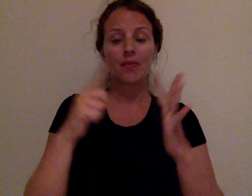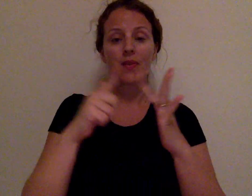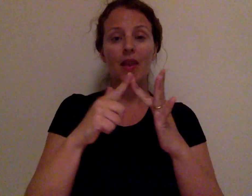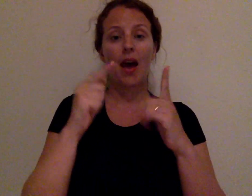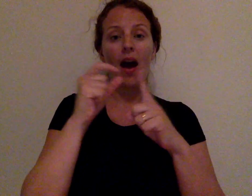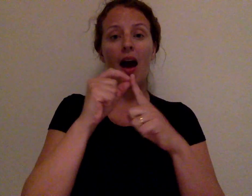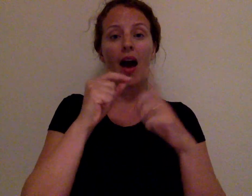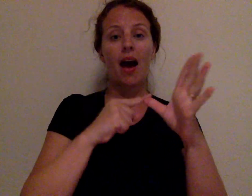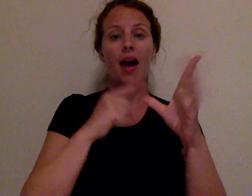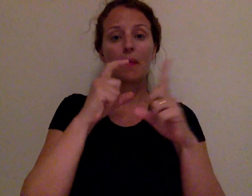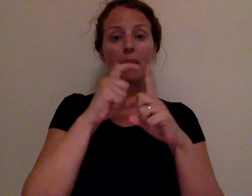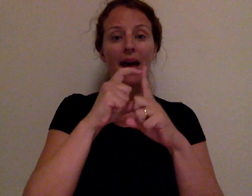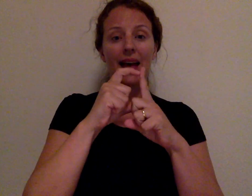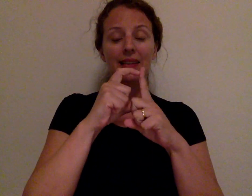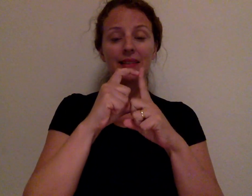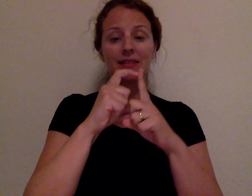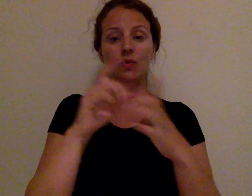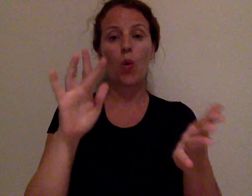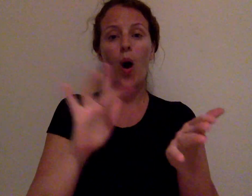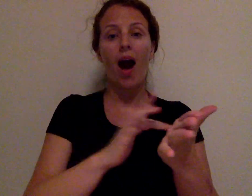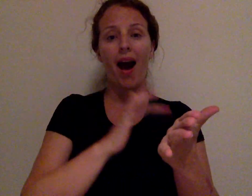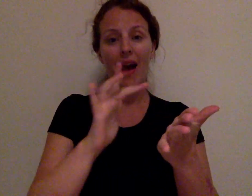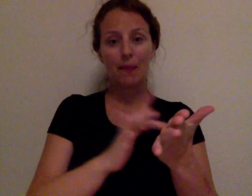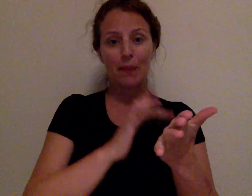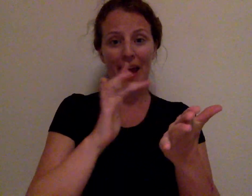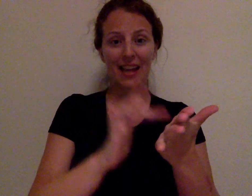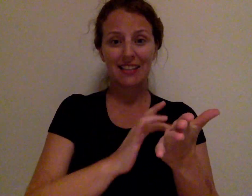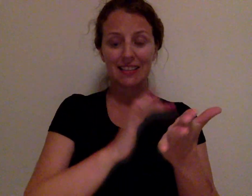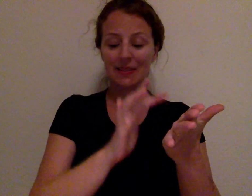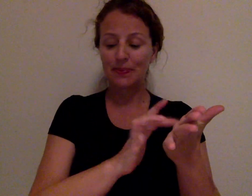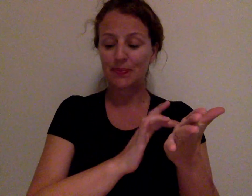iPAD